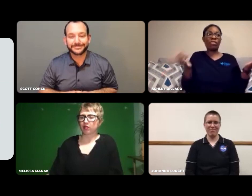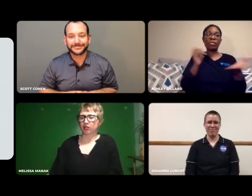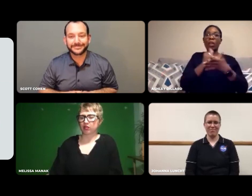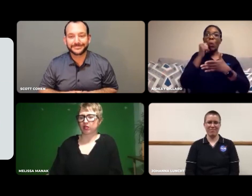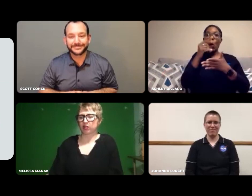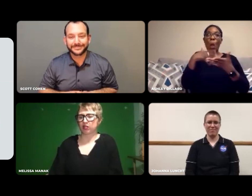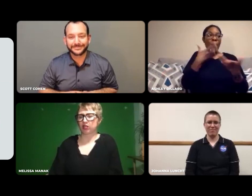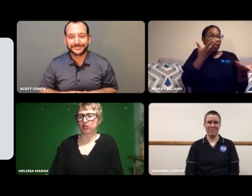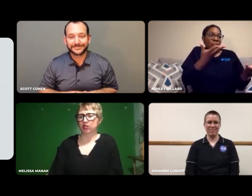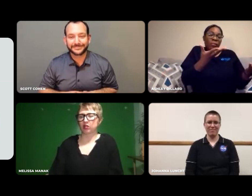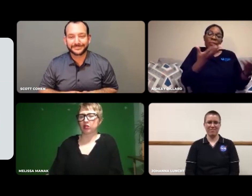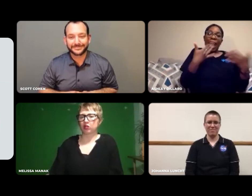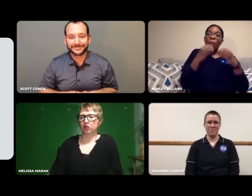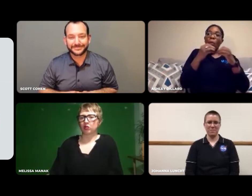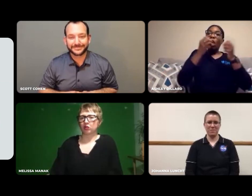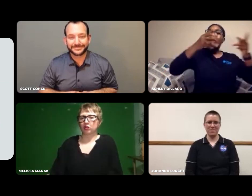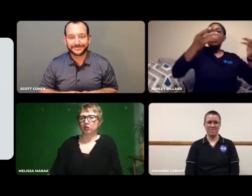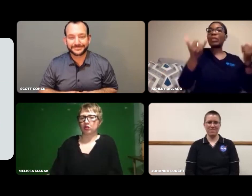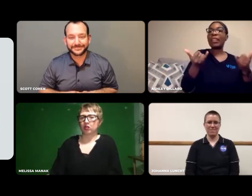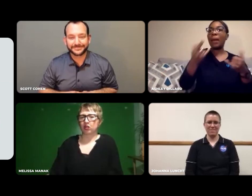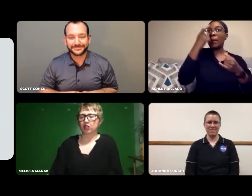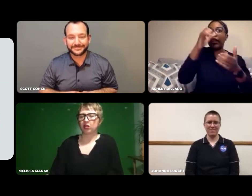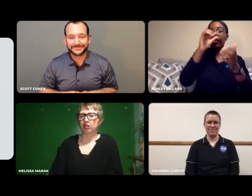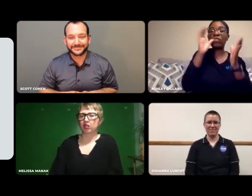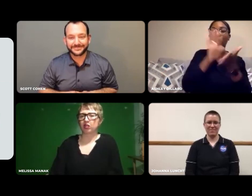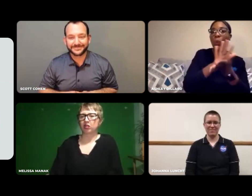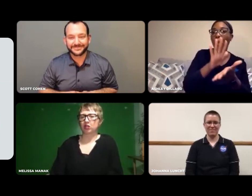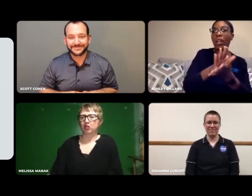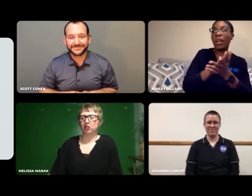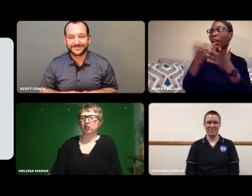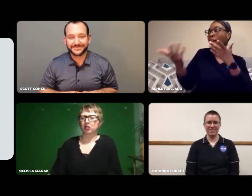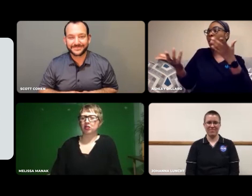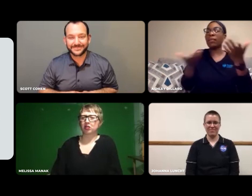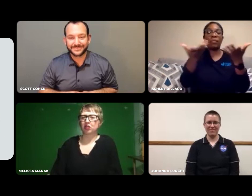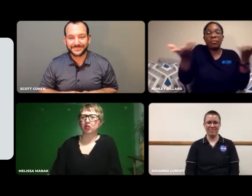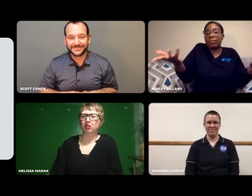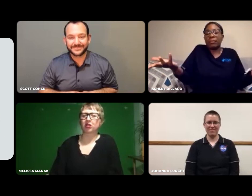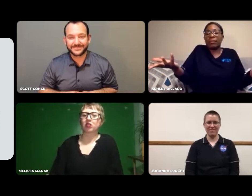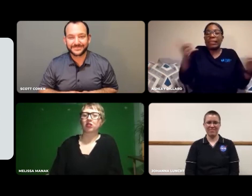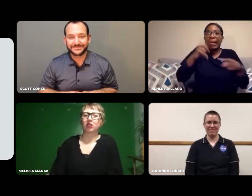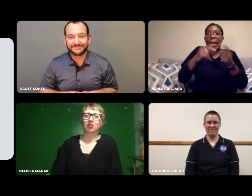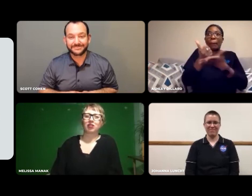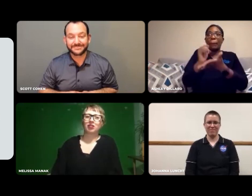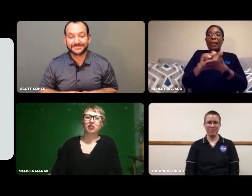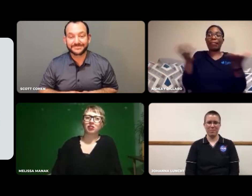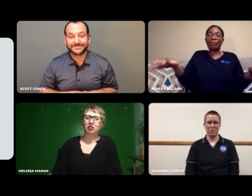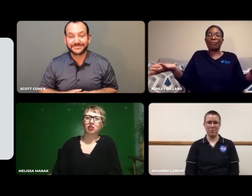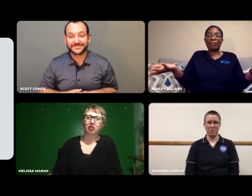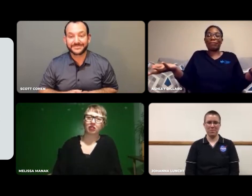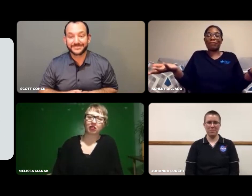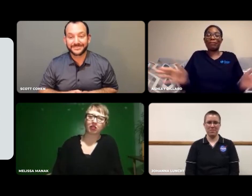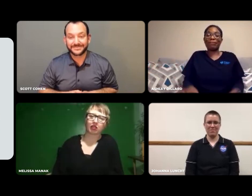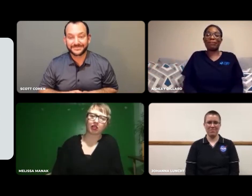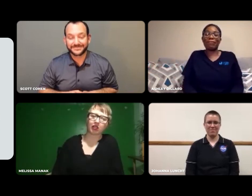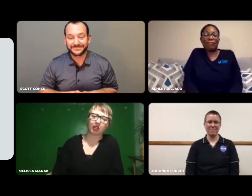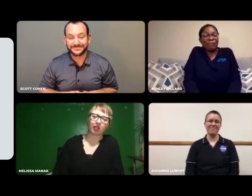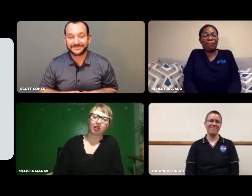I have more opportunity now because of schooling. I can't help that.